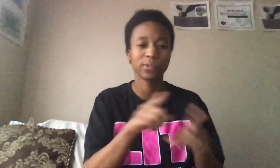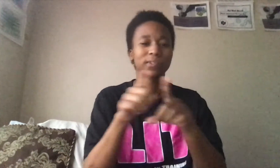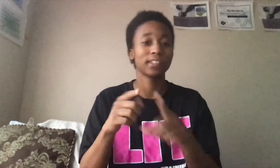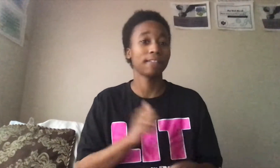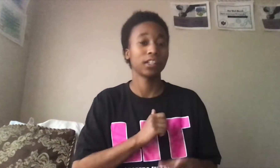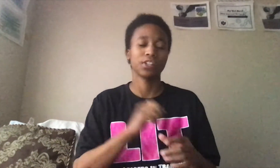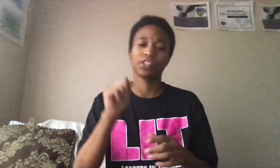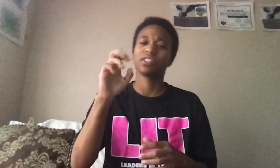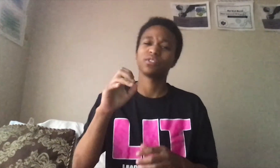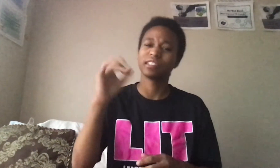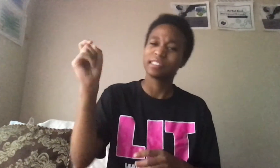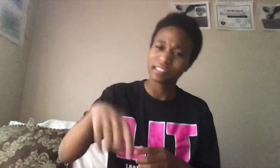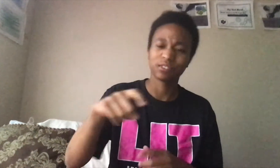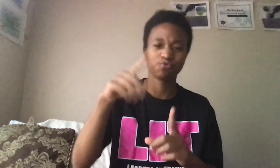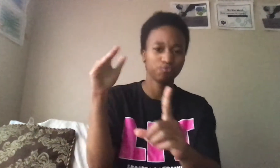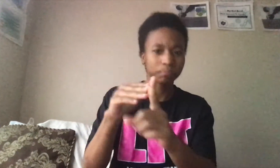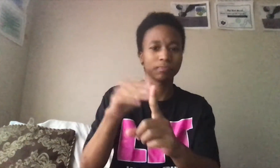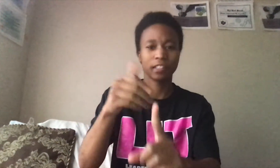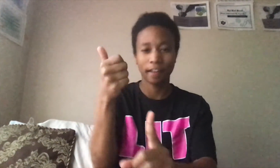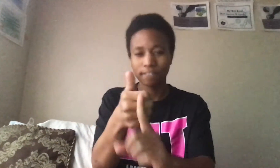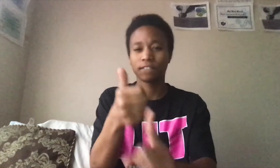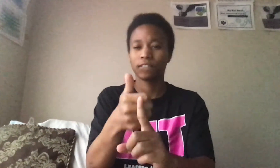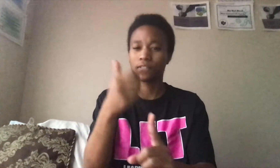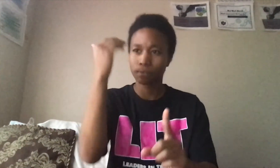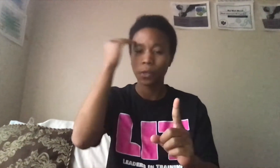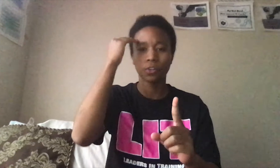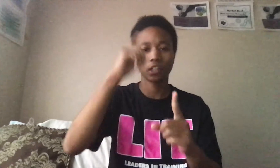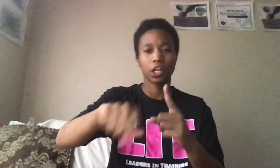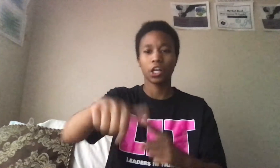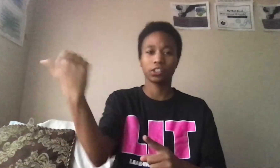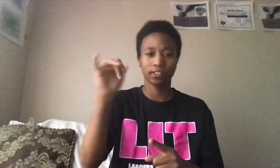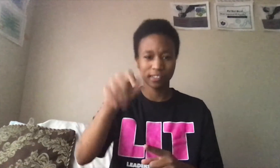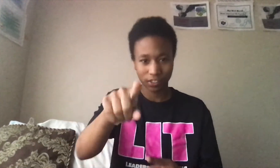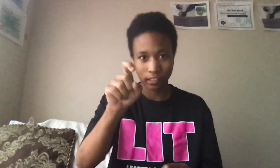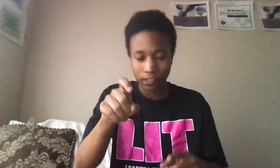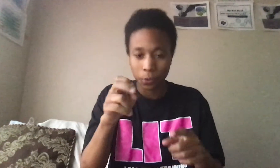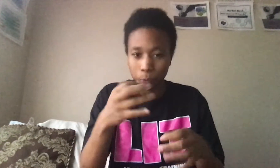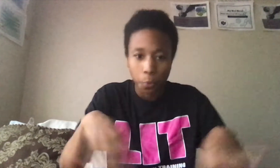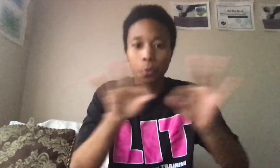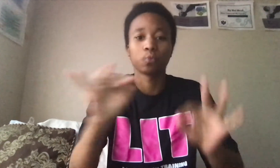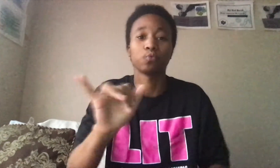Also, self-care is necessary to remind yourself and others that you and your needs are important too.